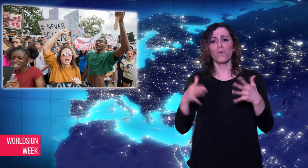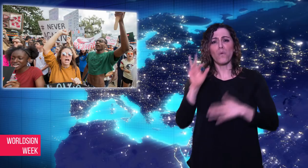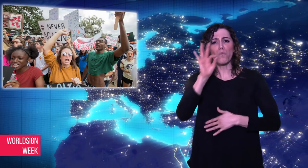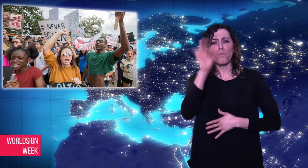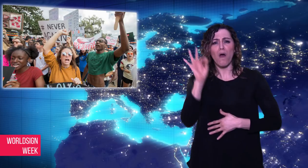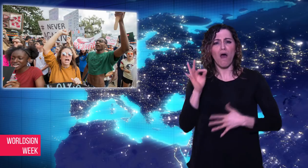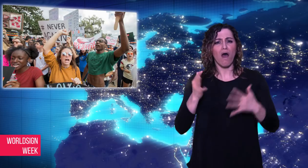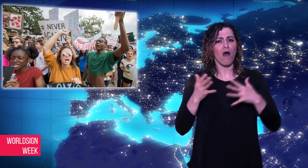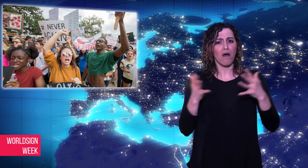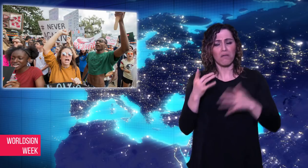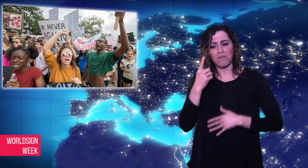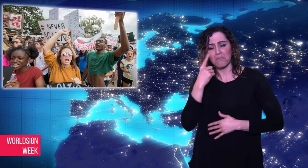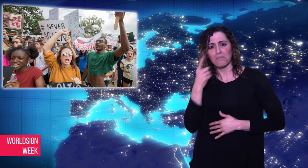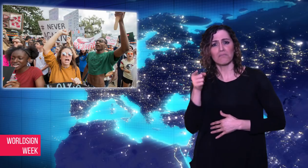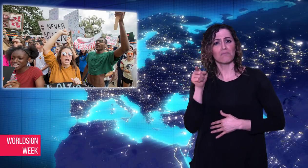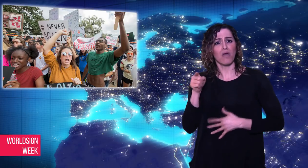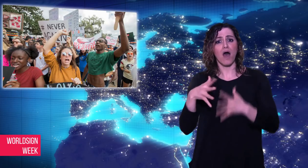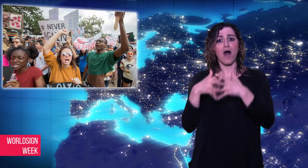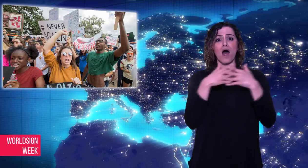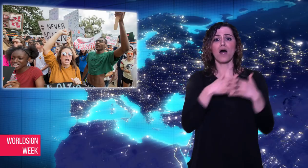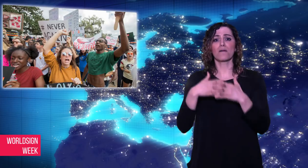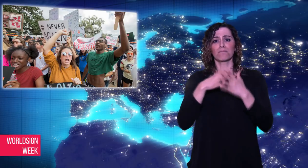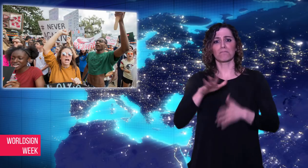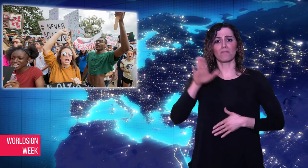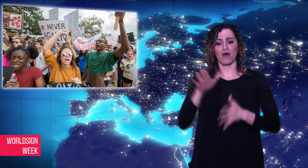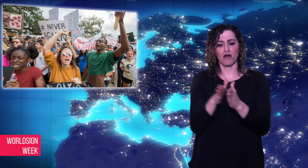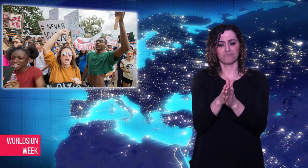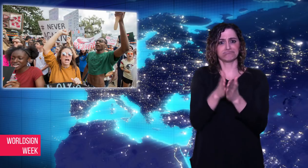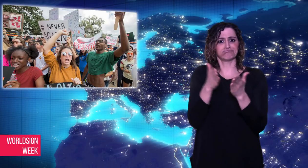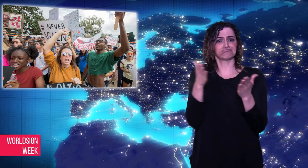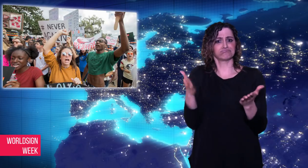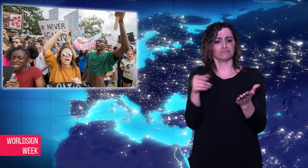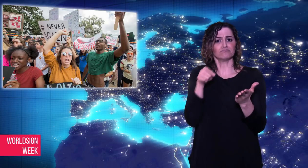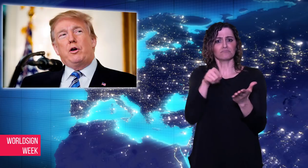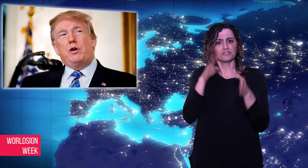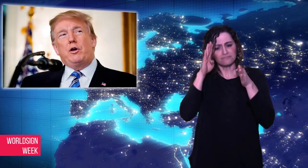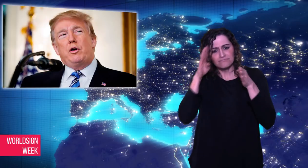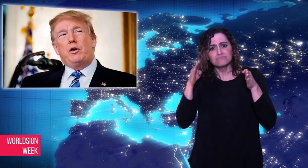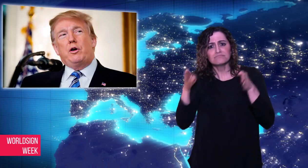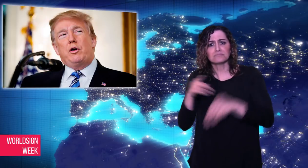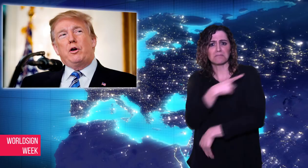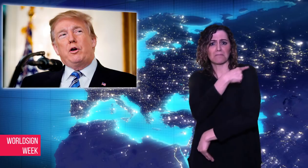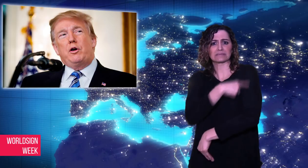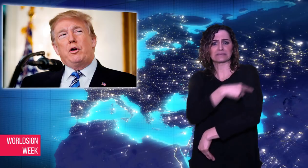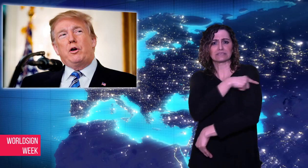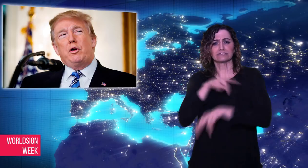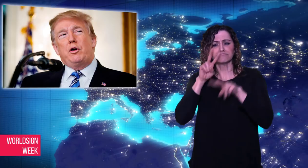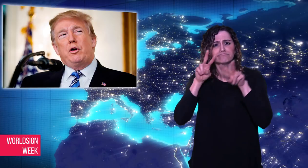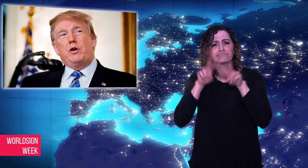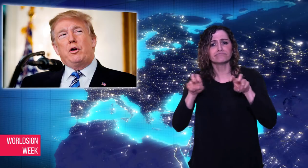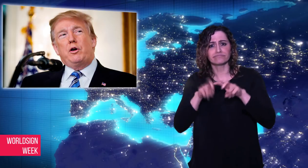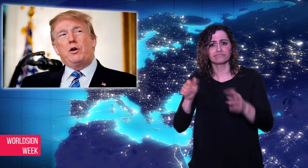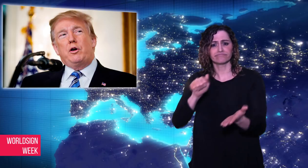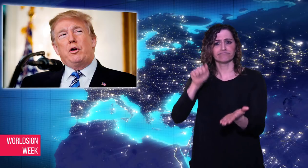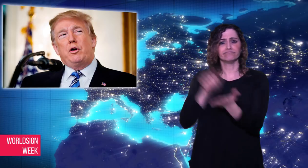Journal of Medicine, for reasons of